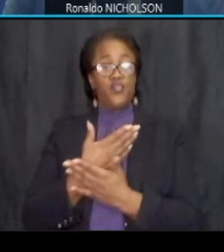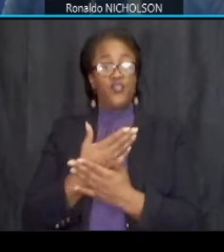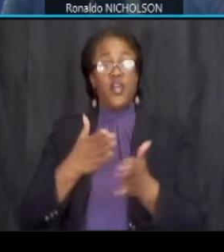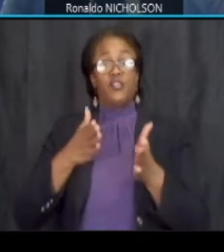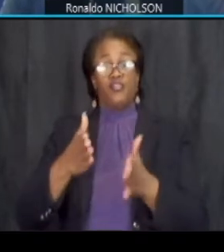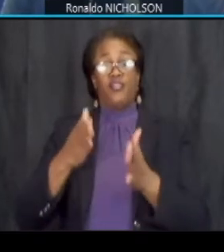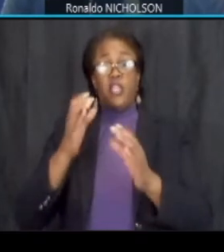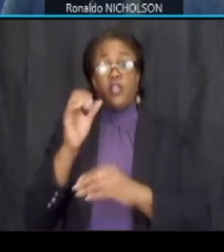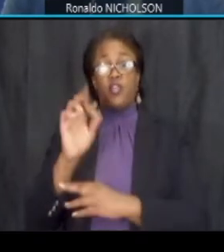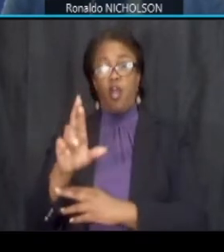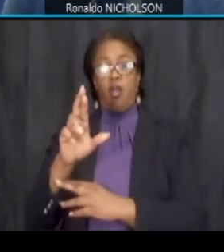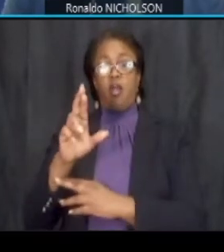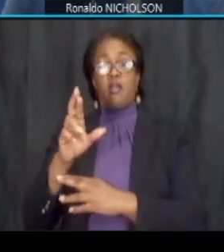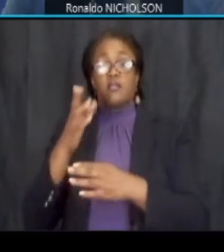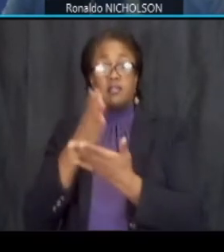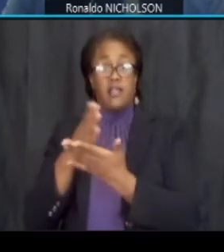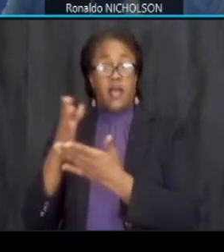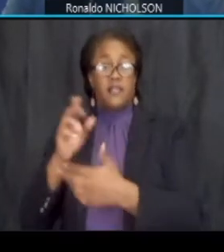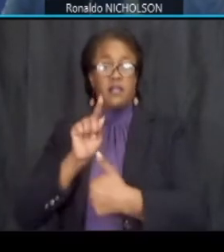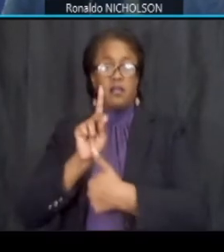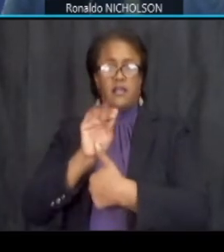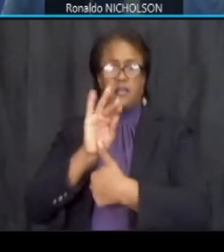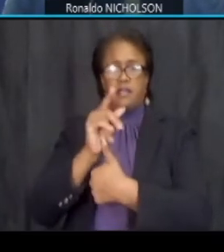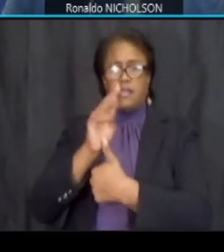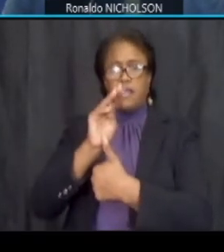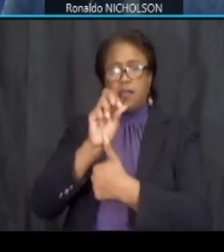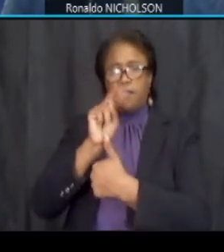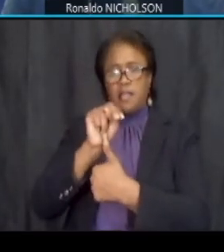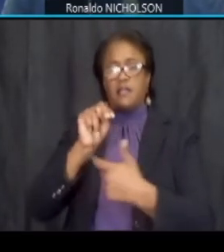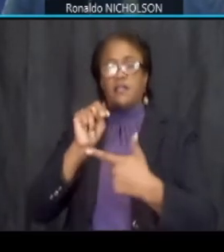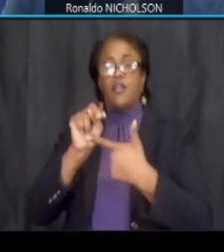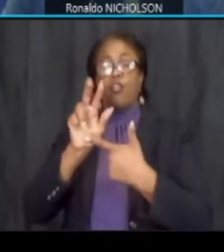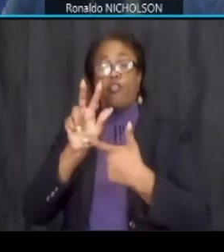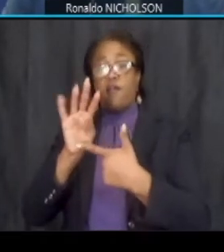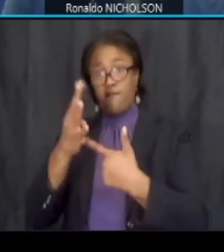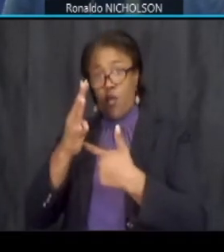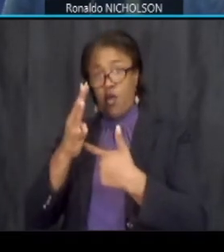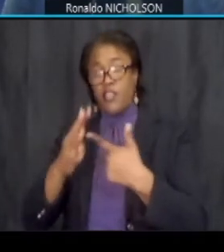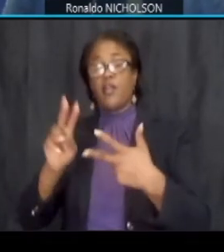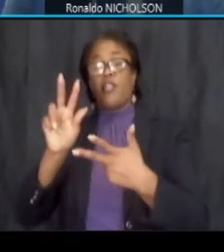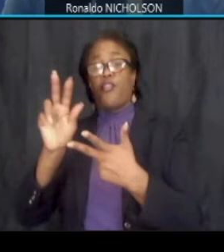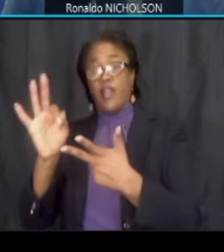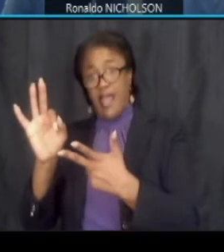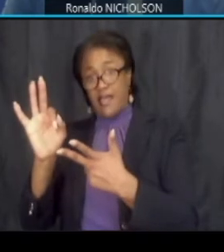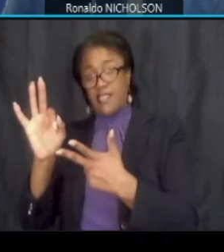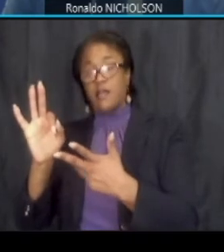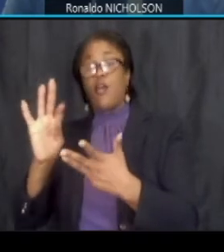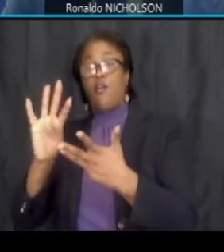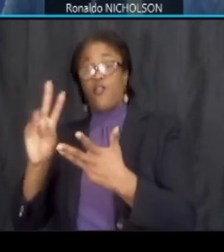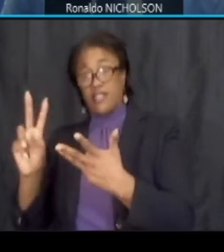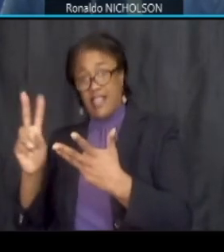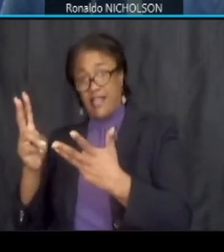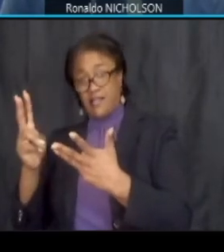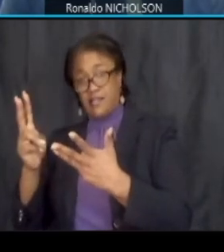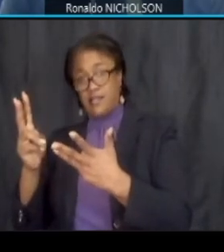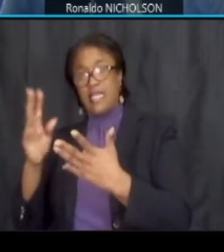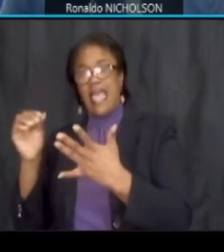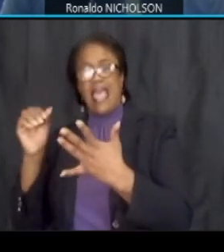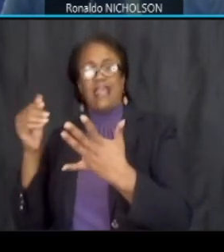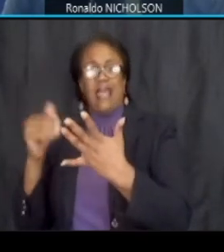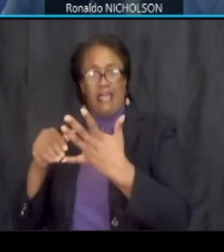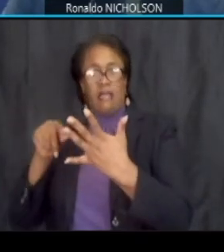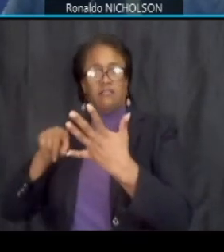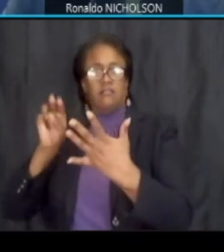kingman island 34th street 39th street 42nd and again the benning road metro station